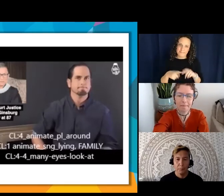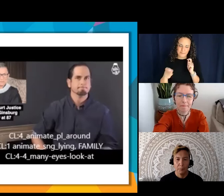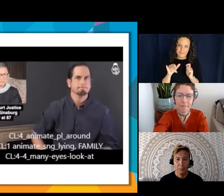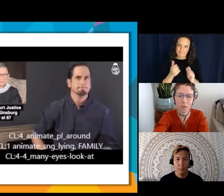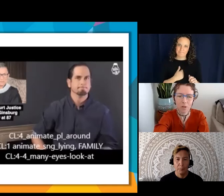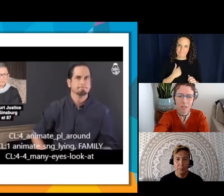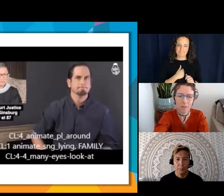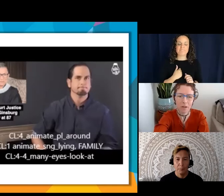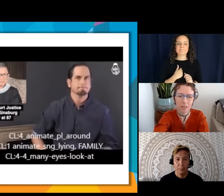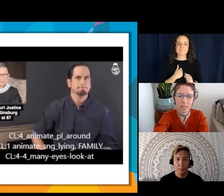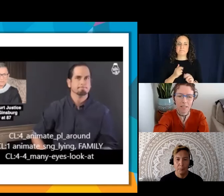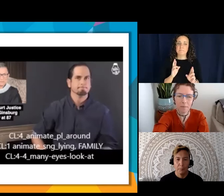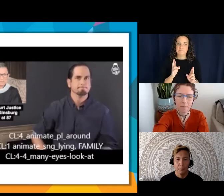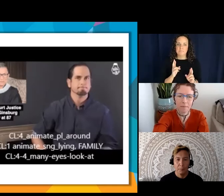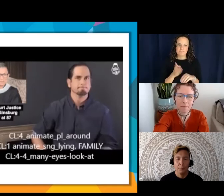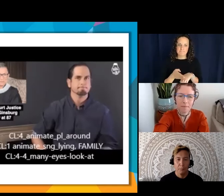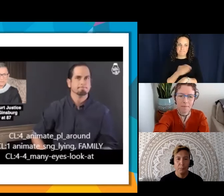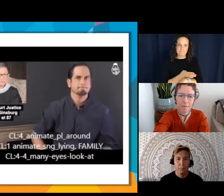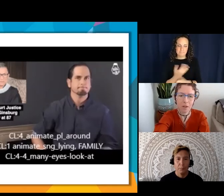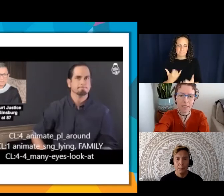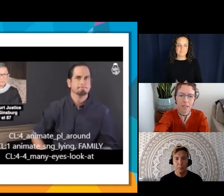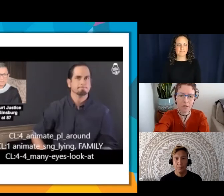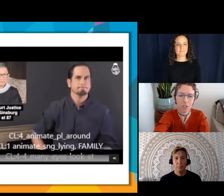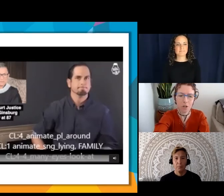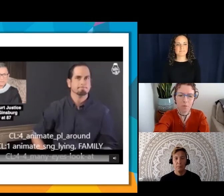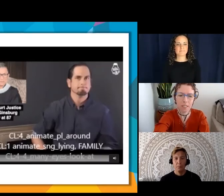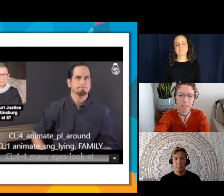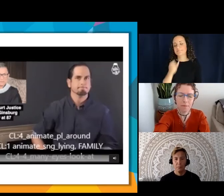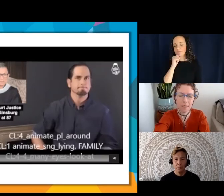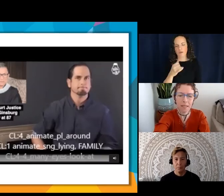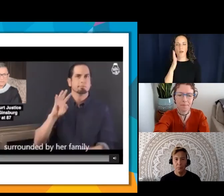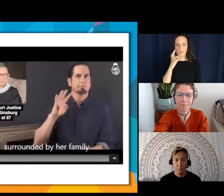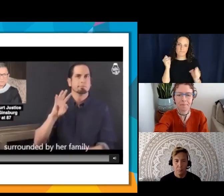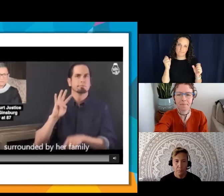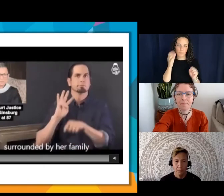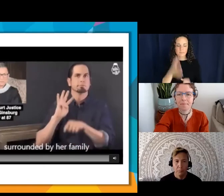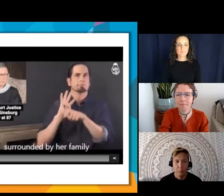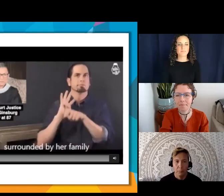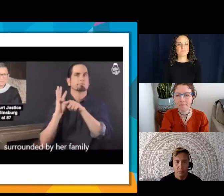better the second time. Otherwise I’ll just show what it did.